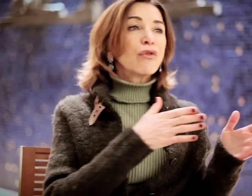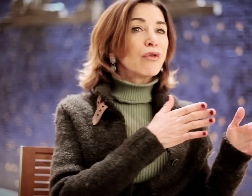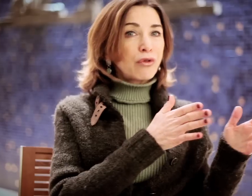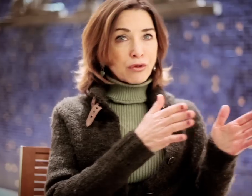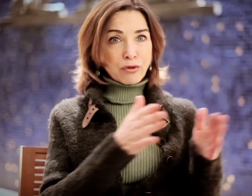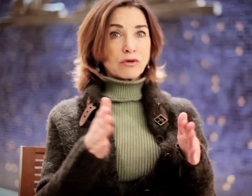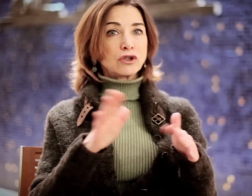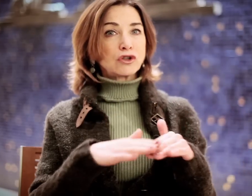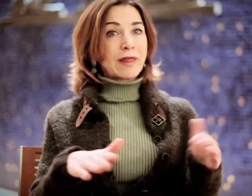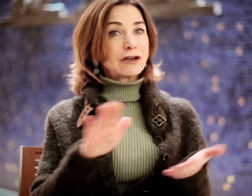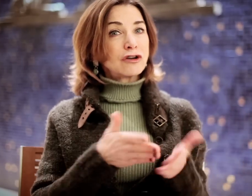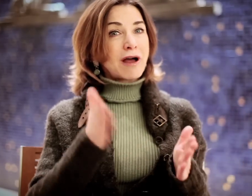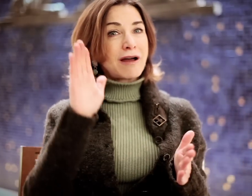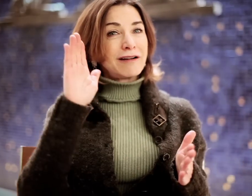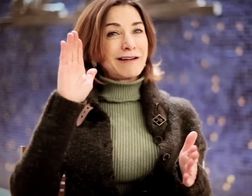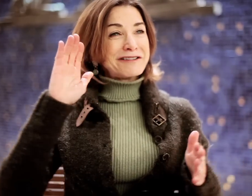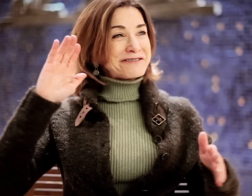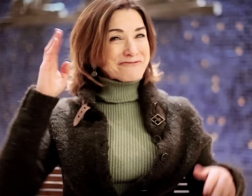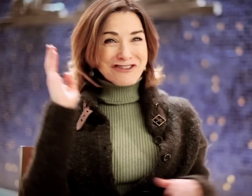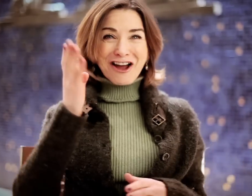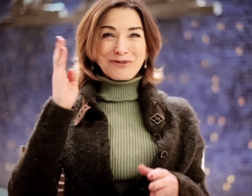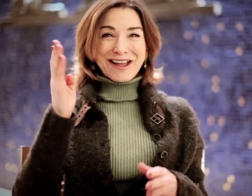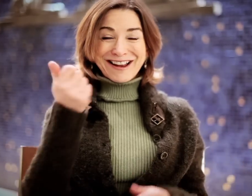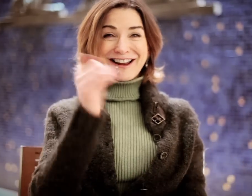As my path wavered... Boom! "Children of a Lesser God" was on Broadway.